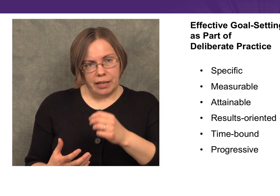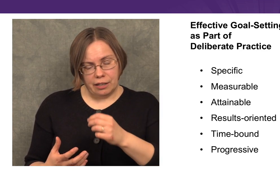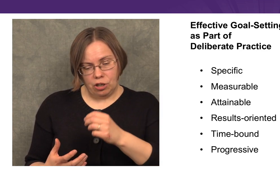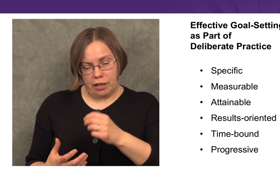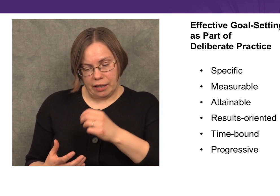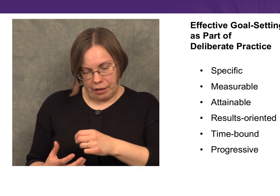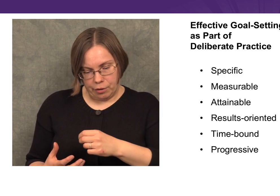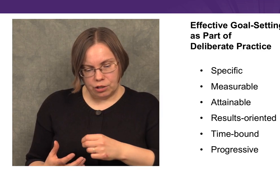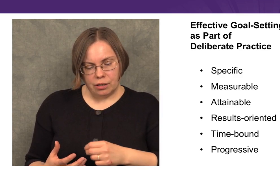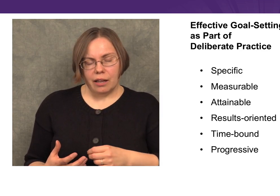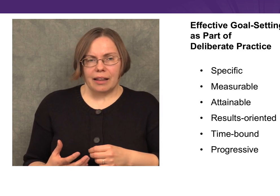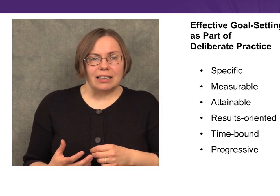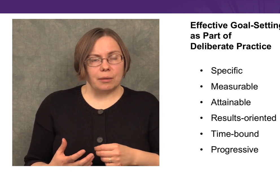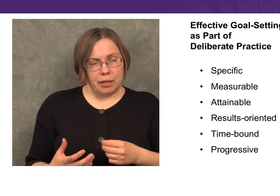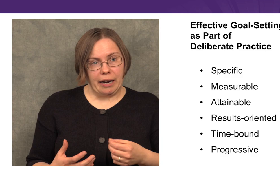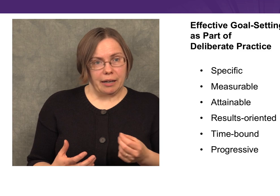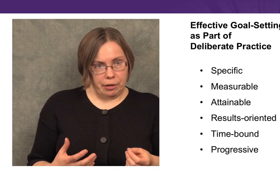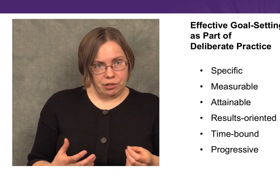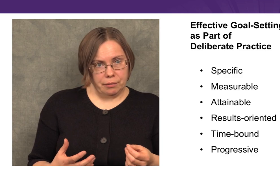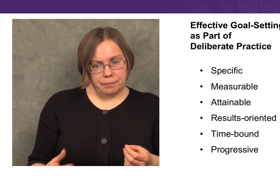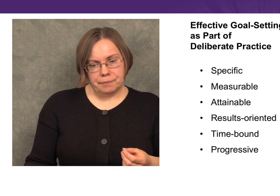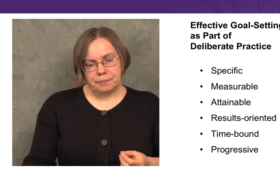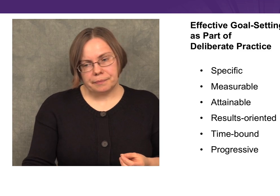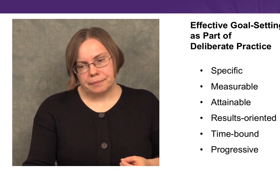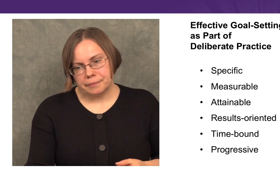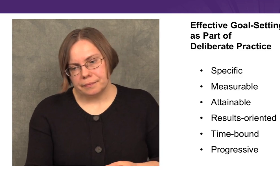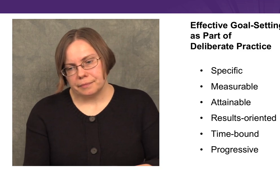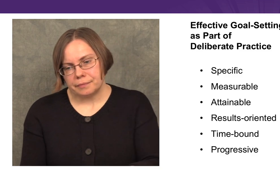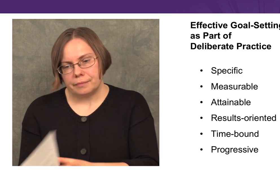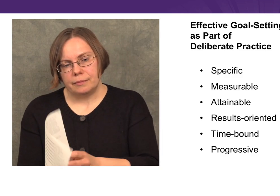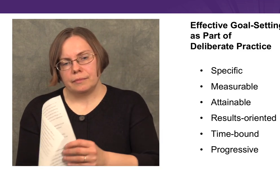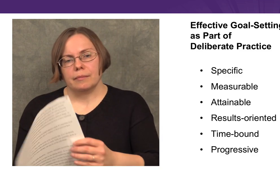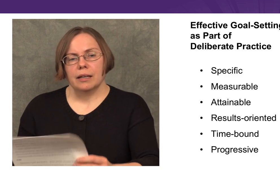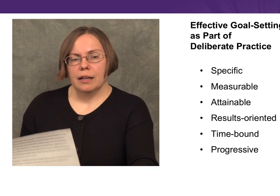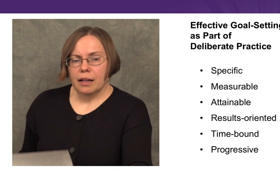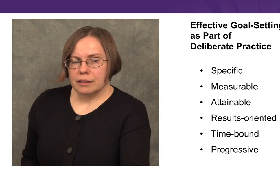in the target language,” that’s something I can measure.